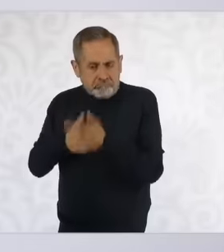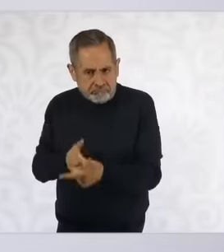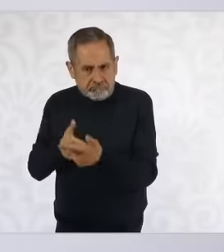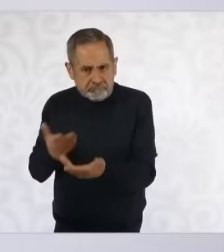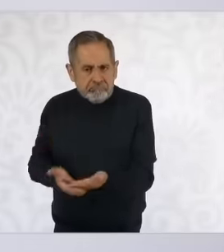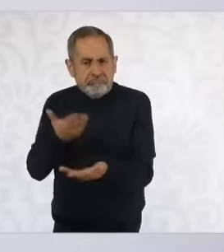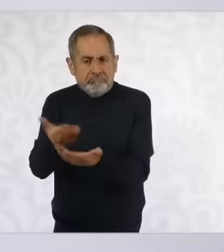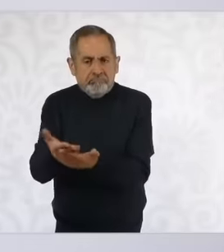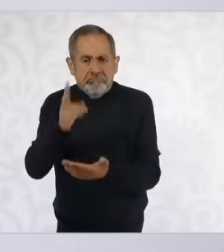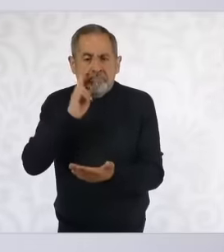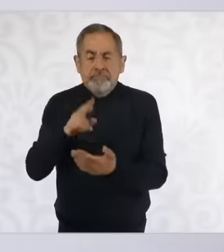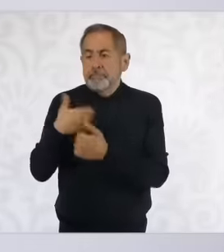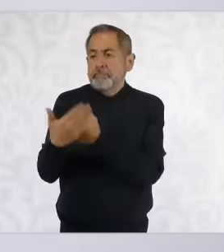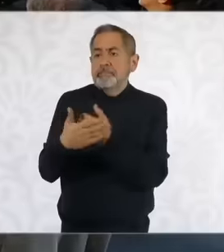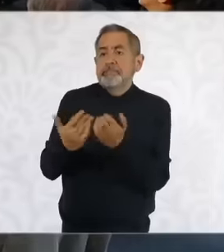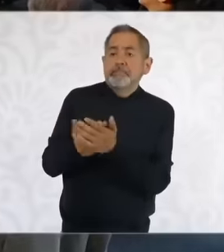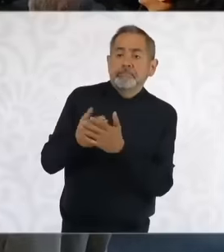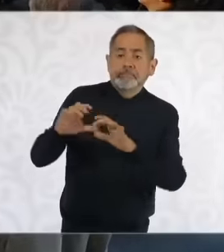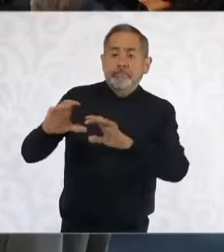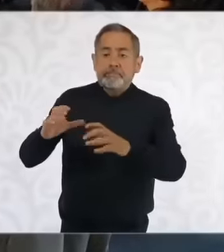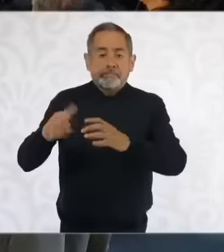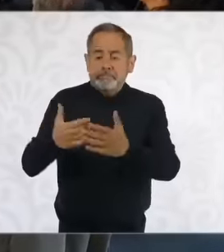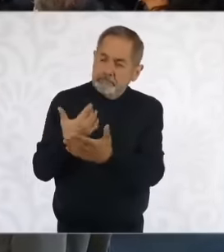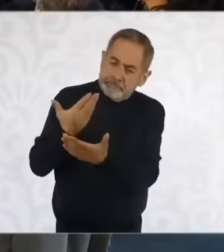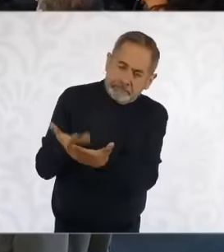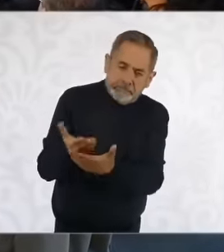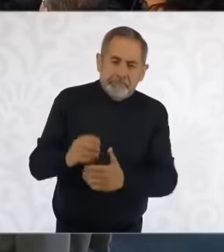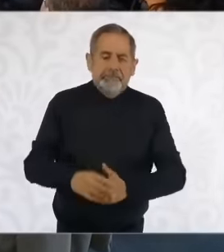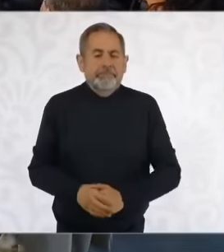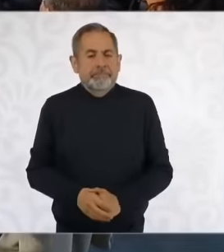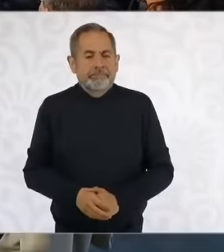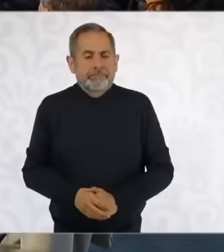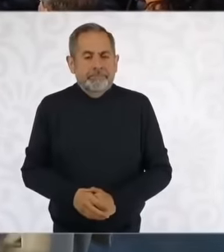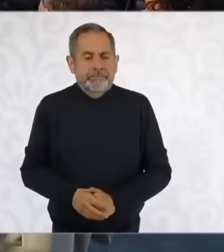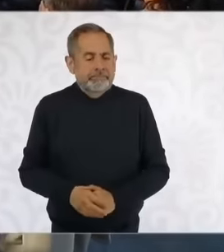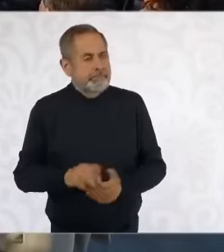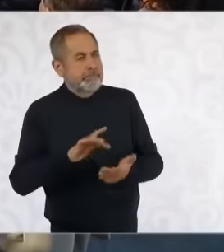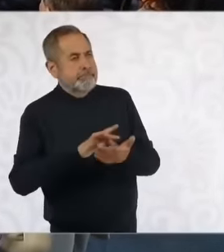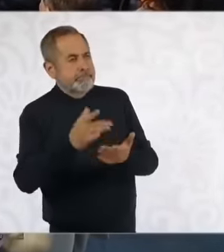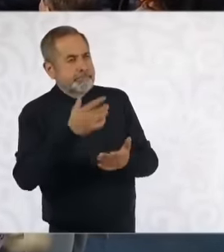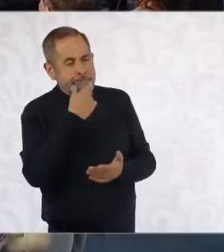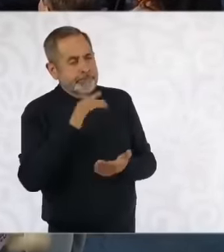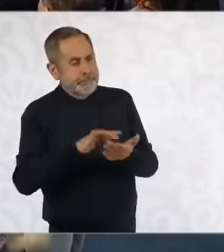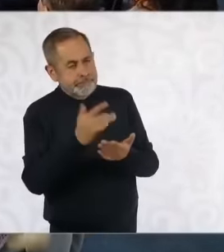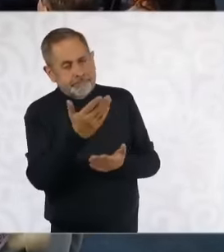the union congress Well, President, I thank you for the answer. The second question